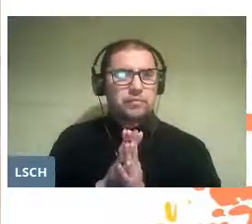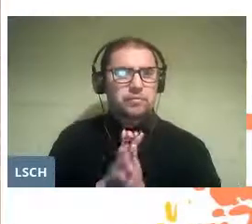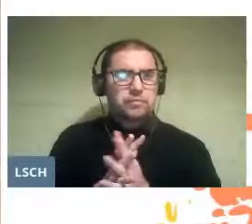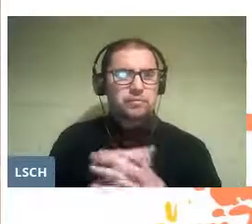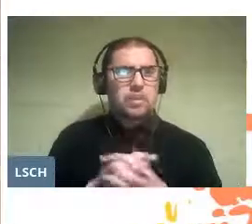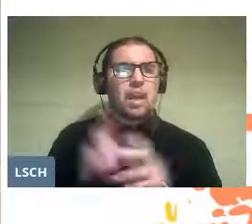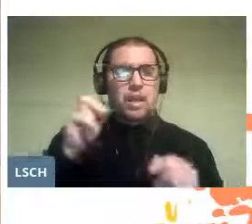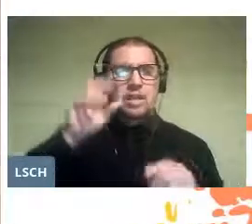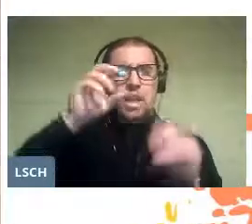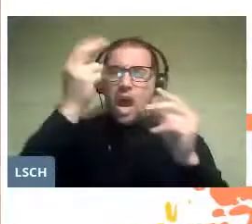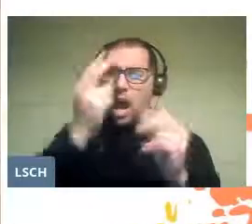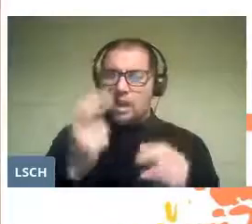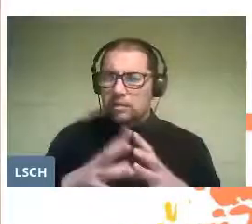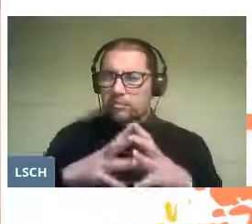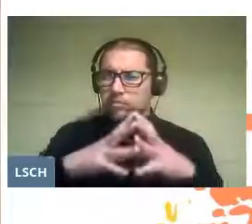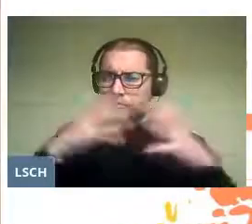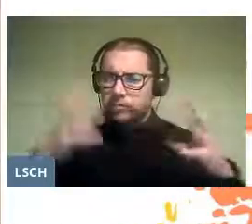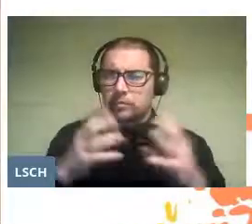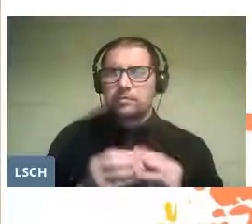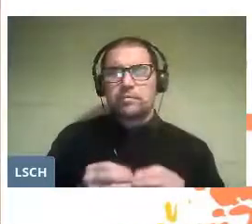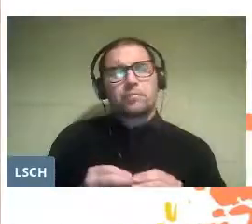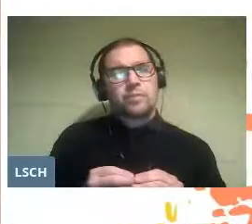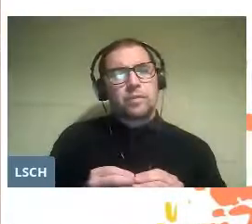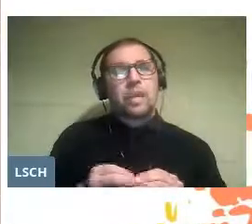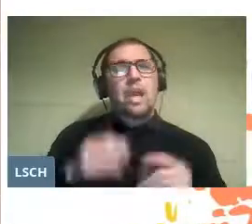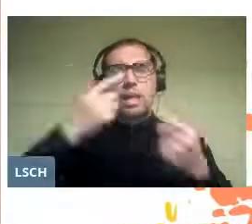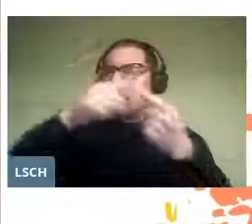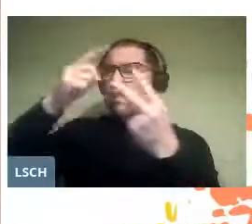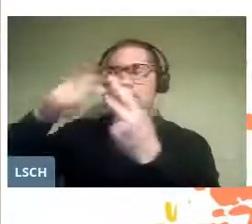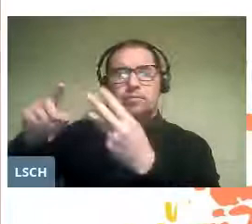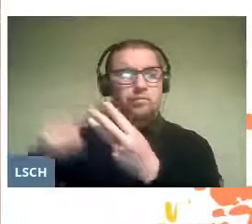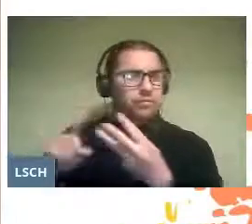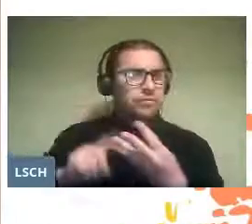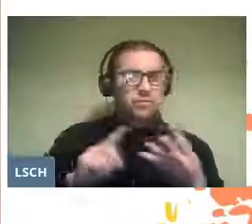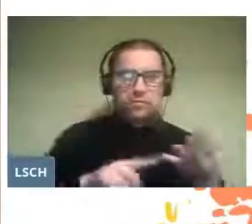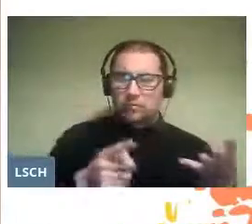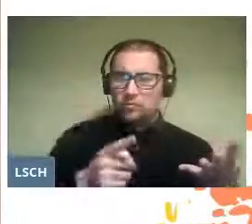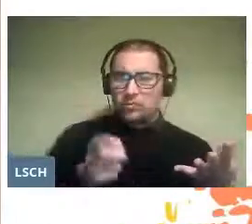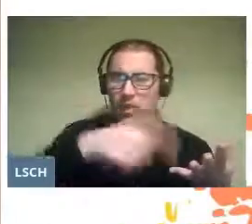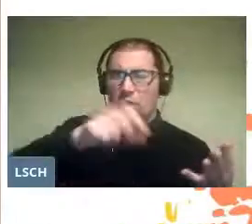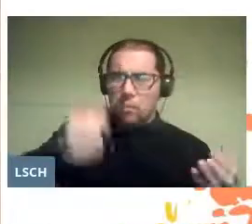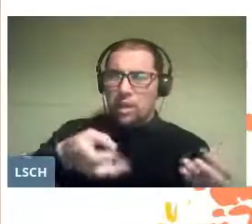that is so generous, in facets that can be developed.